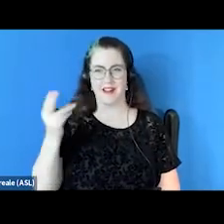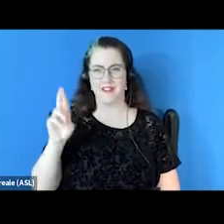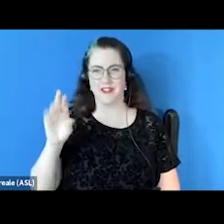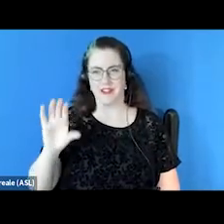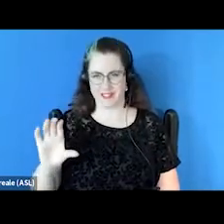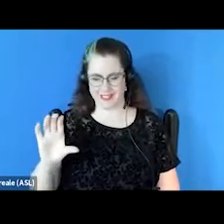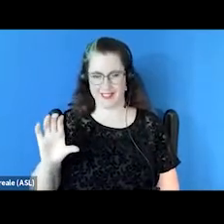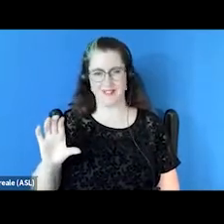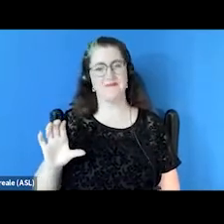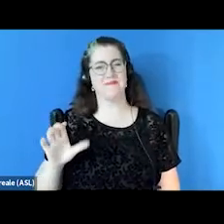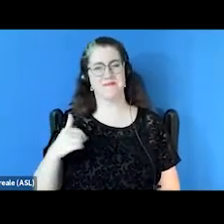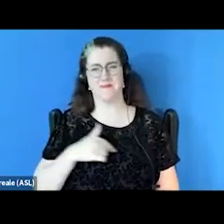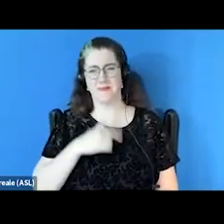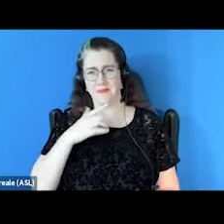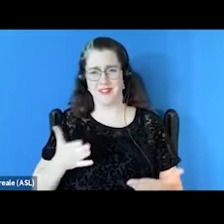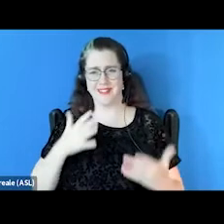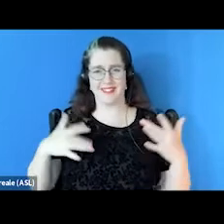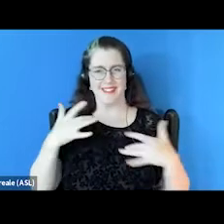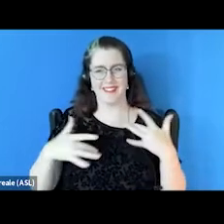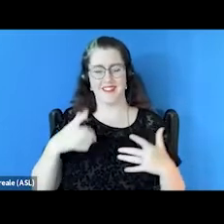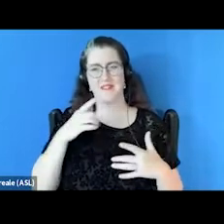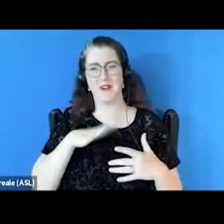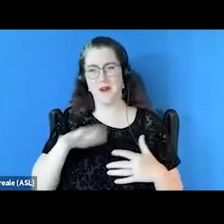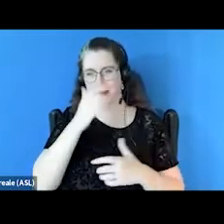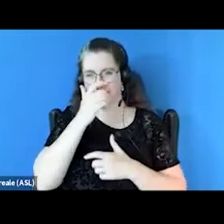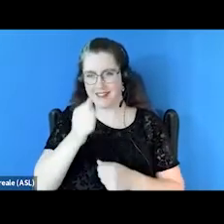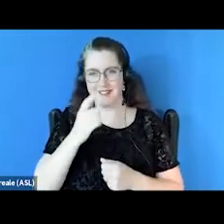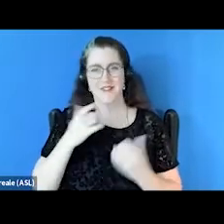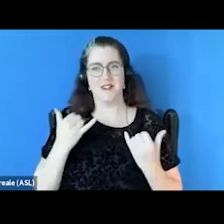And we are so excited for everybody's interest in today's discussion.